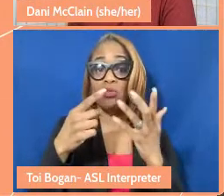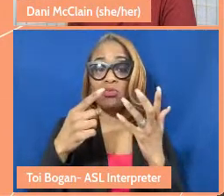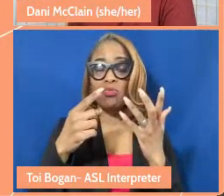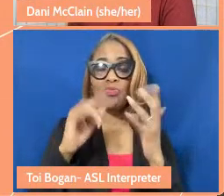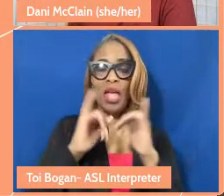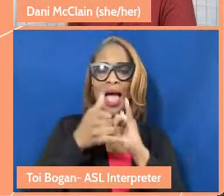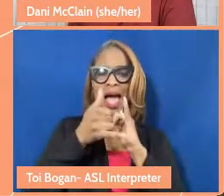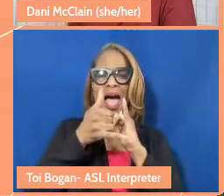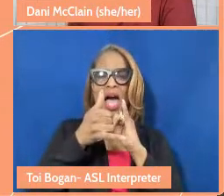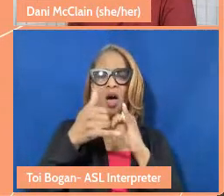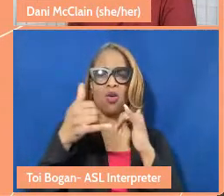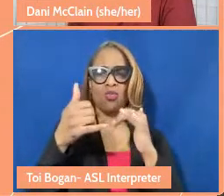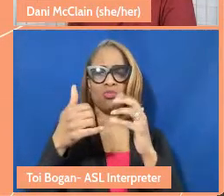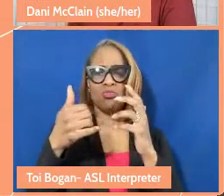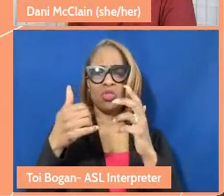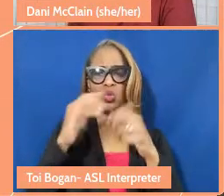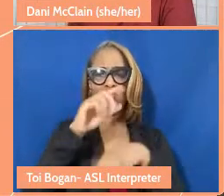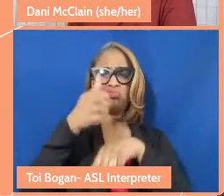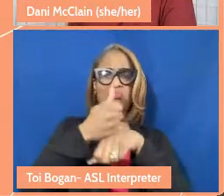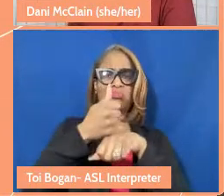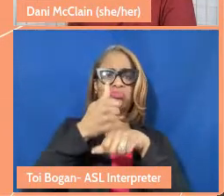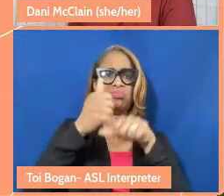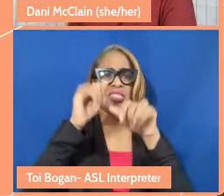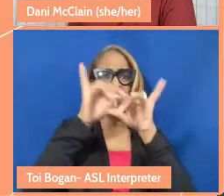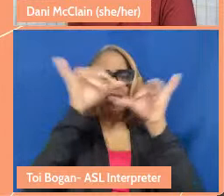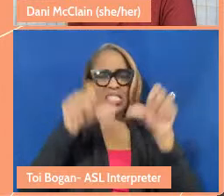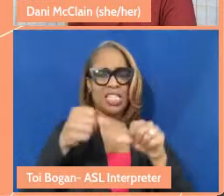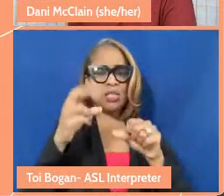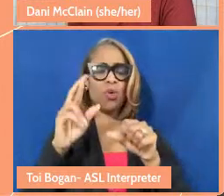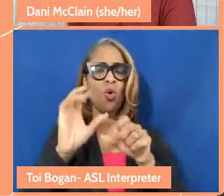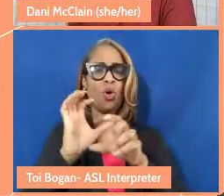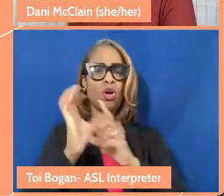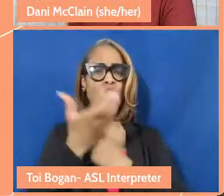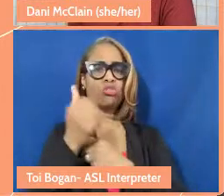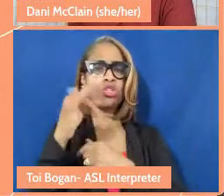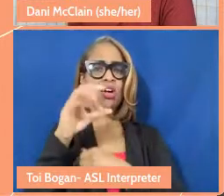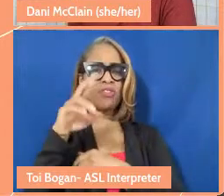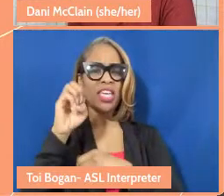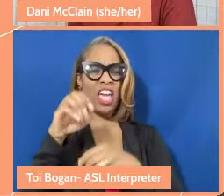do you create those systems or Cultures of Care within a organizational structure, particularly